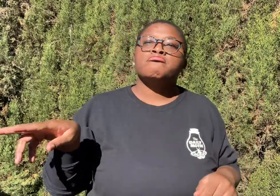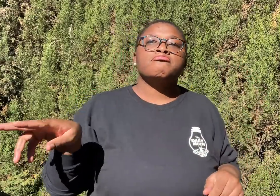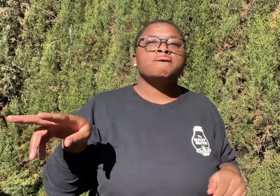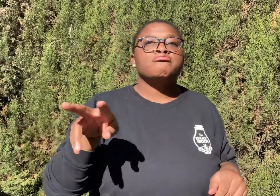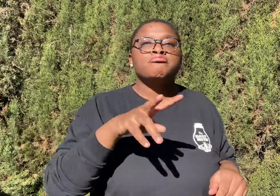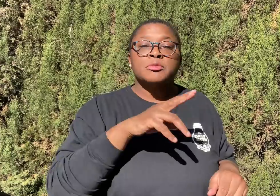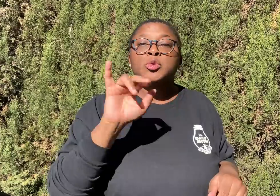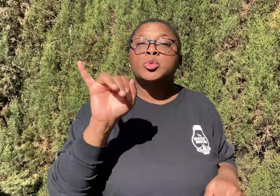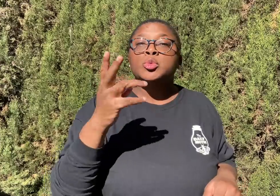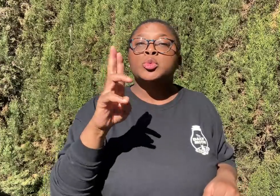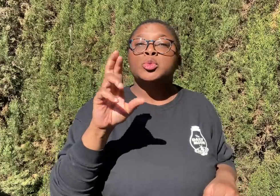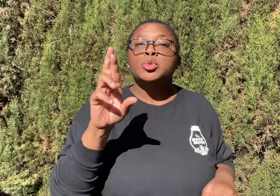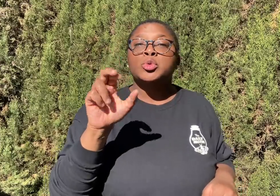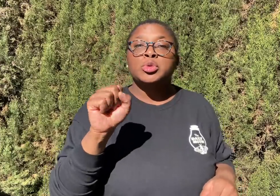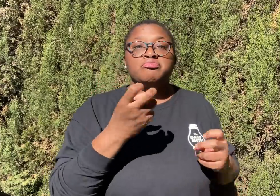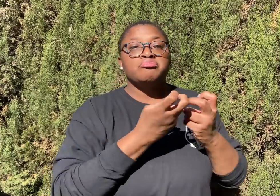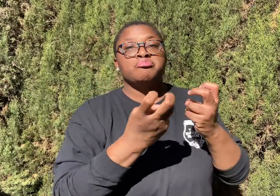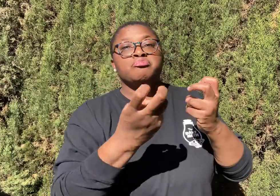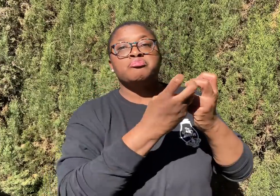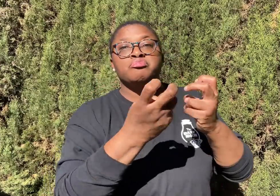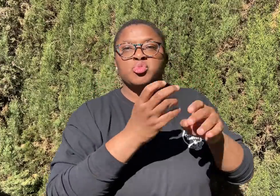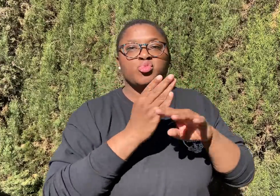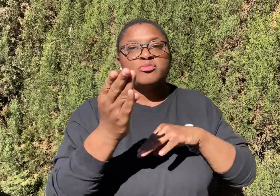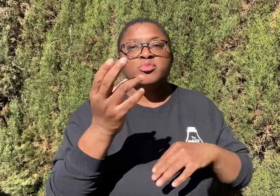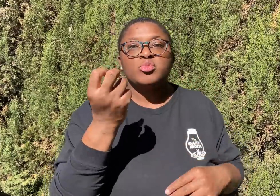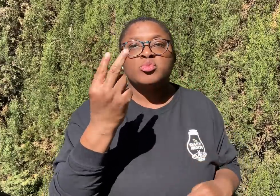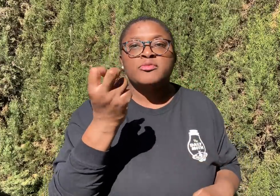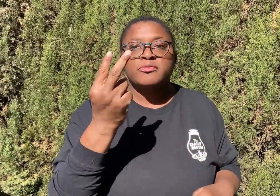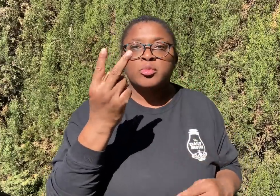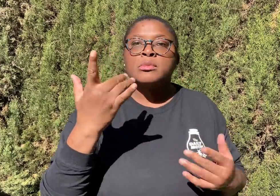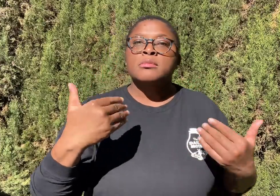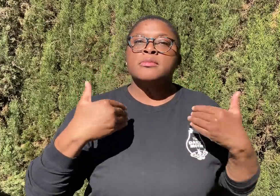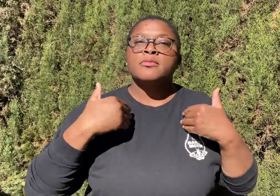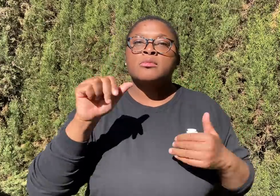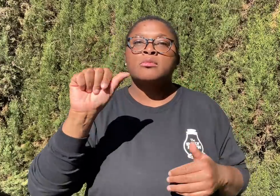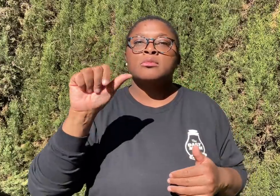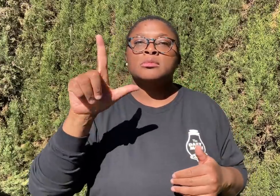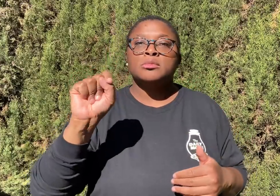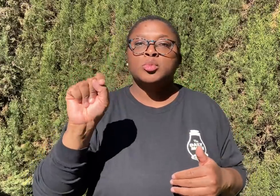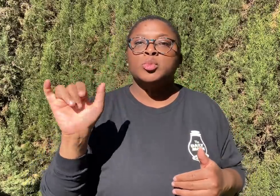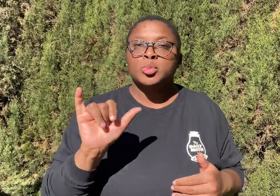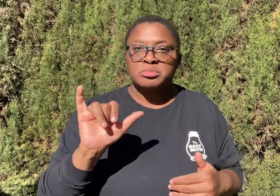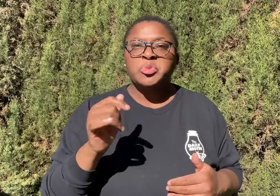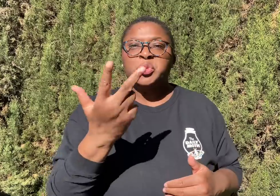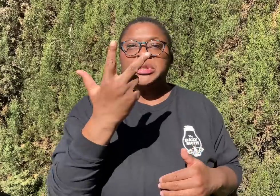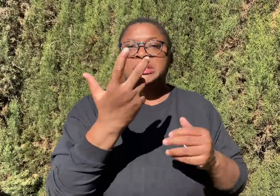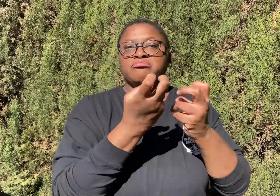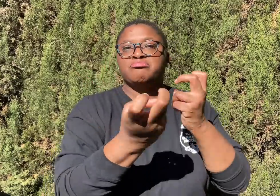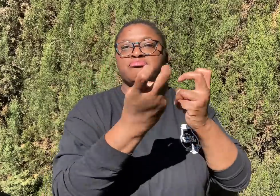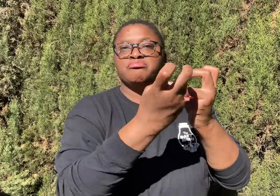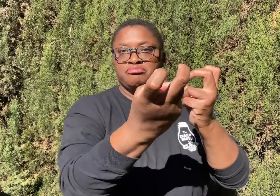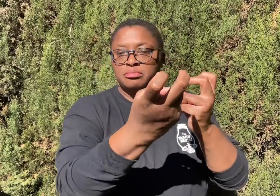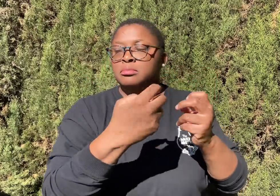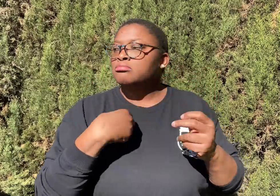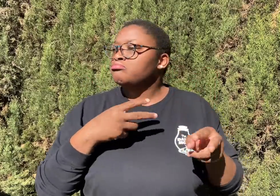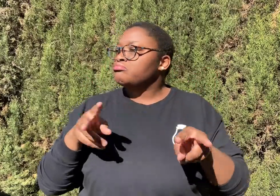I observed the jurors — there were over 12 of them seated because they had three alternates with them.